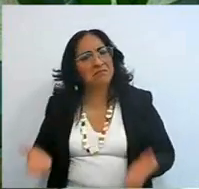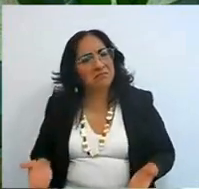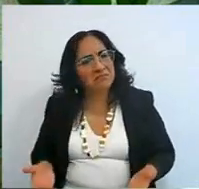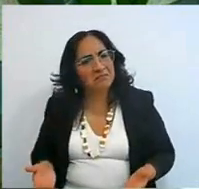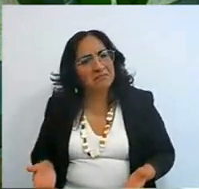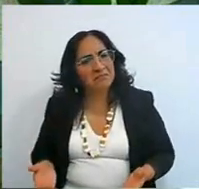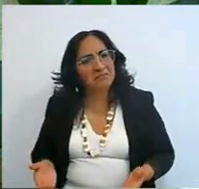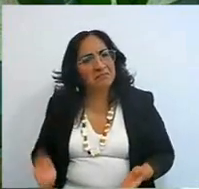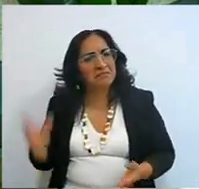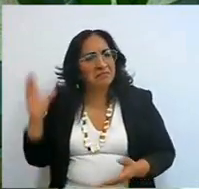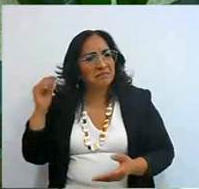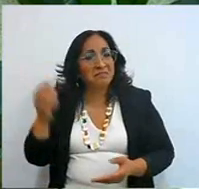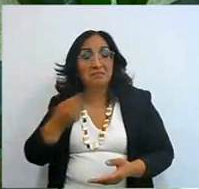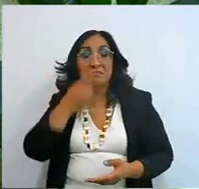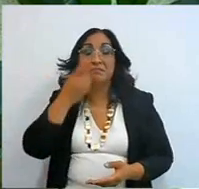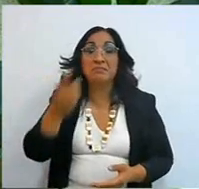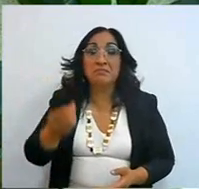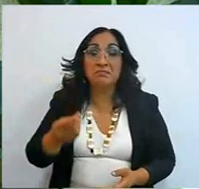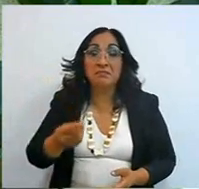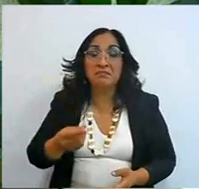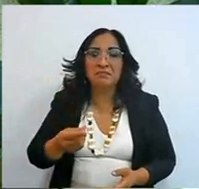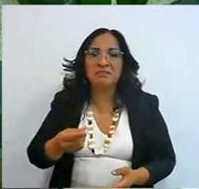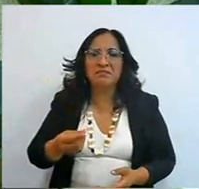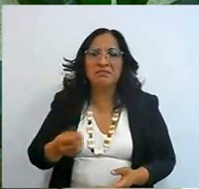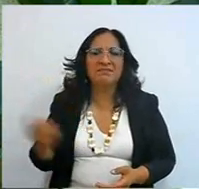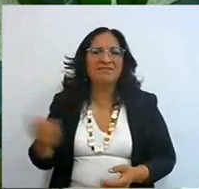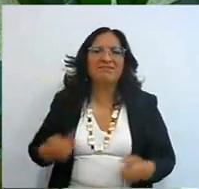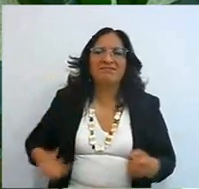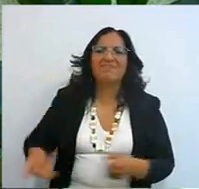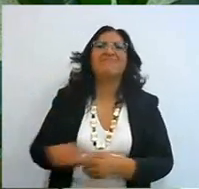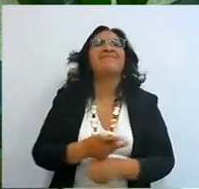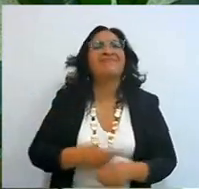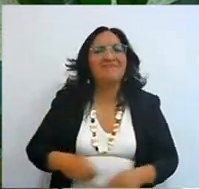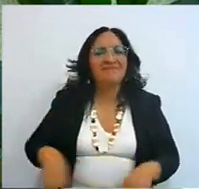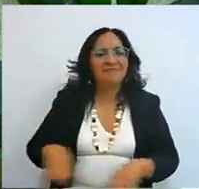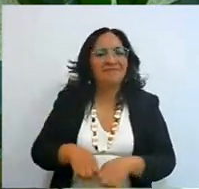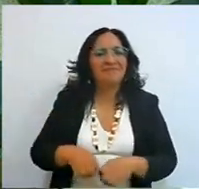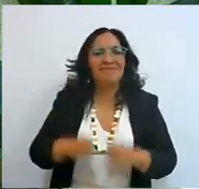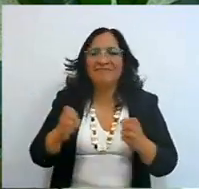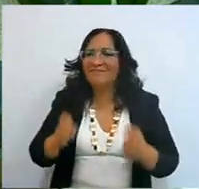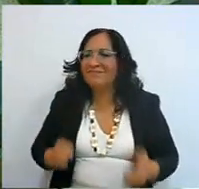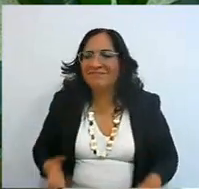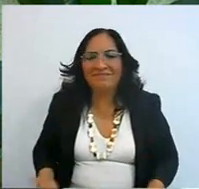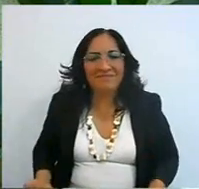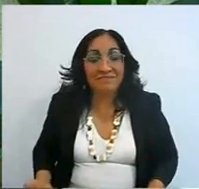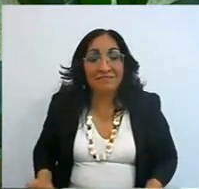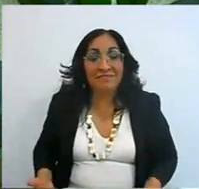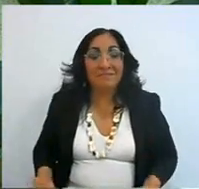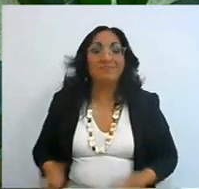hey how was it? they had just left huh, they had just left how was it? oh it was great,